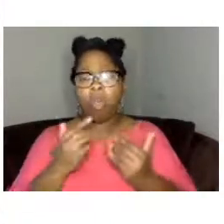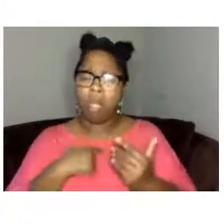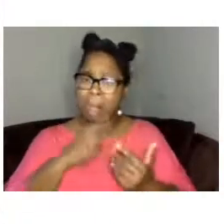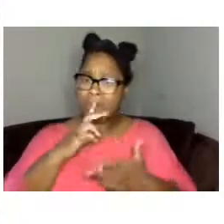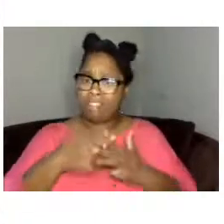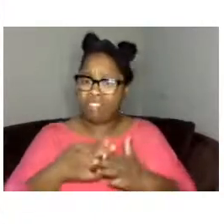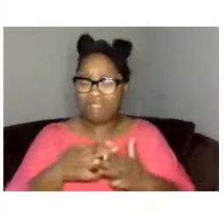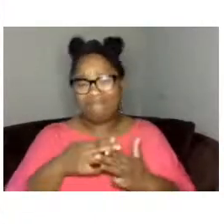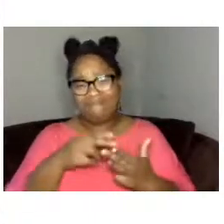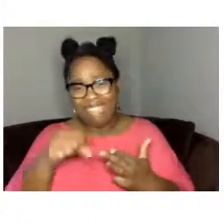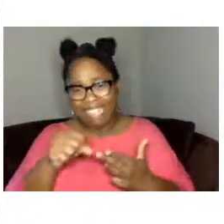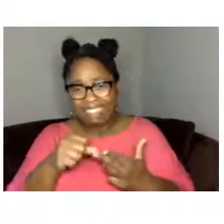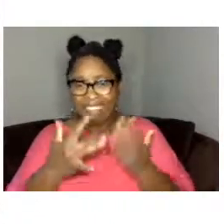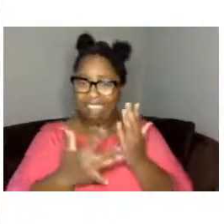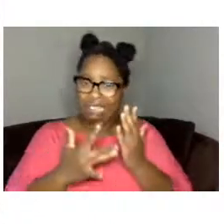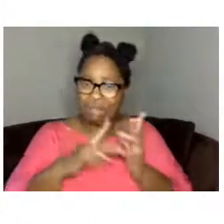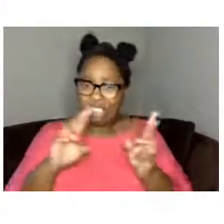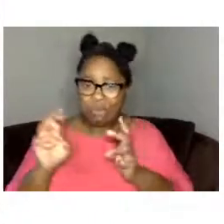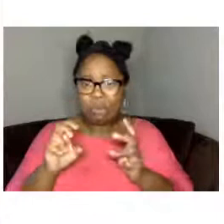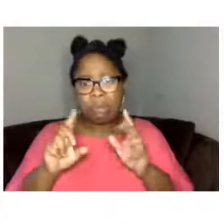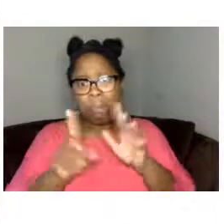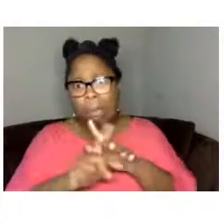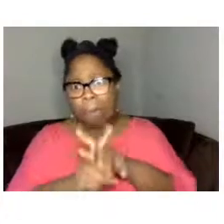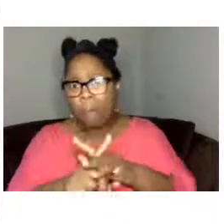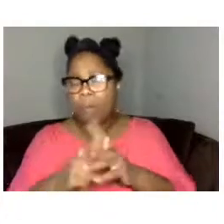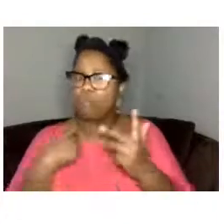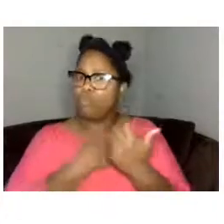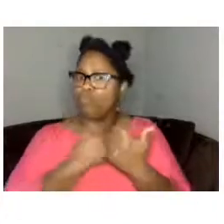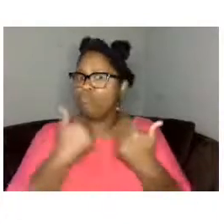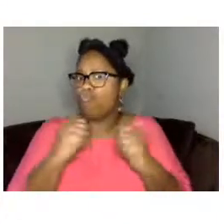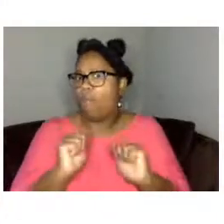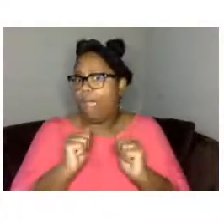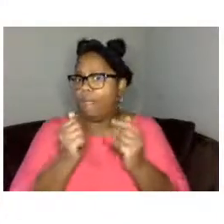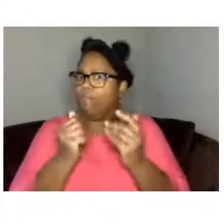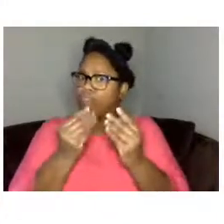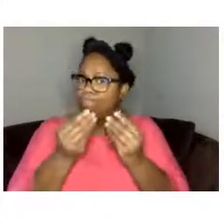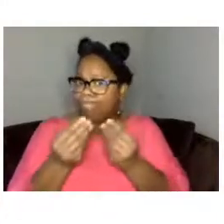improve uh our systems here to be able to broadcast out into the world